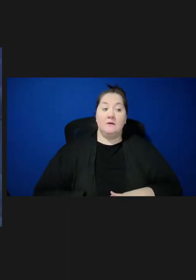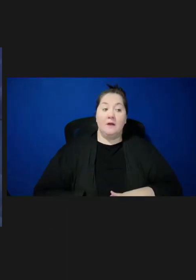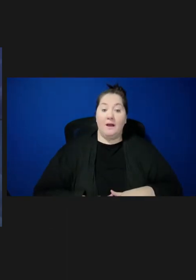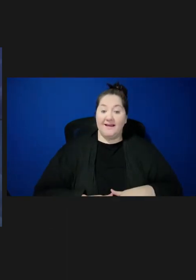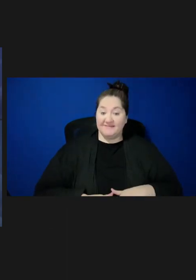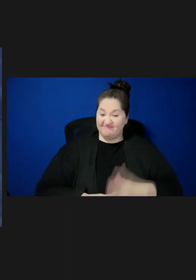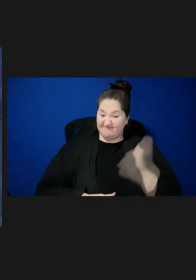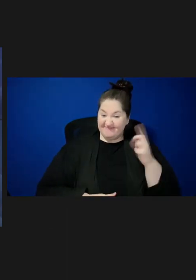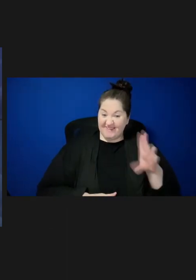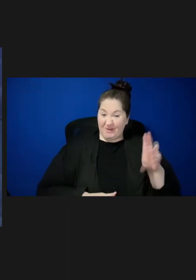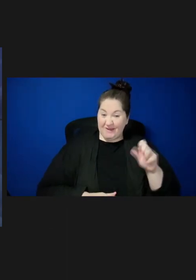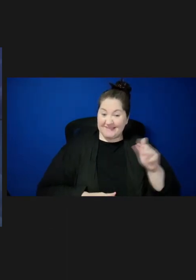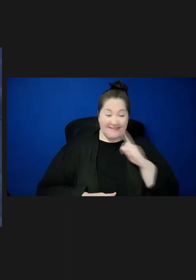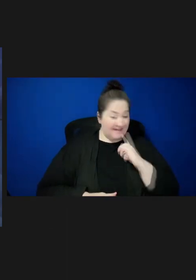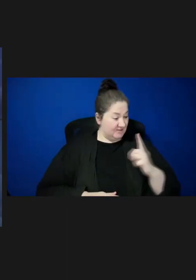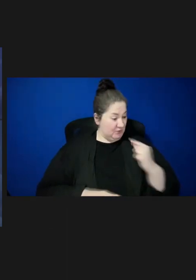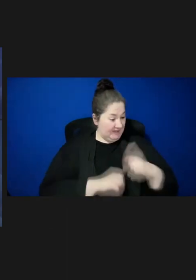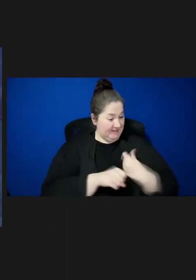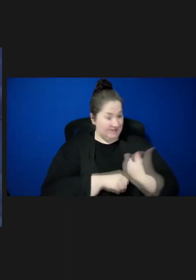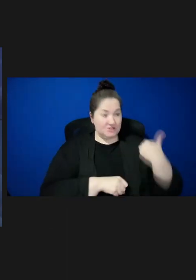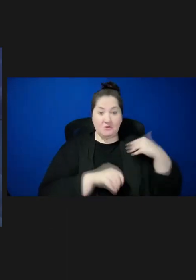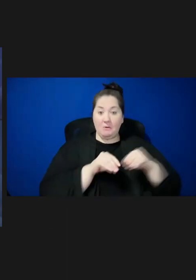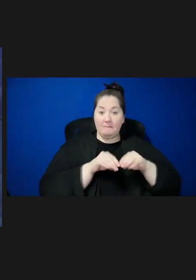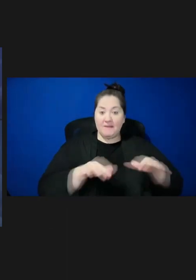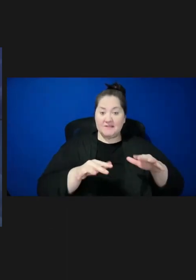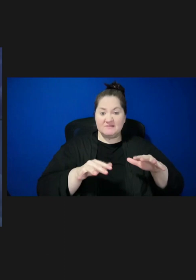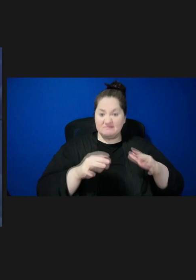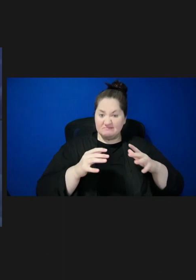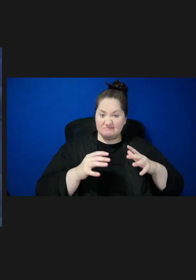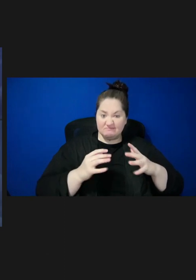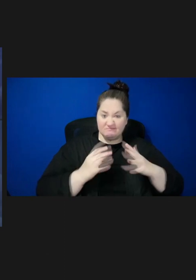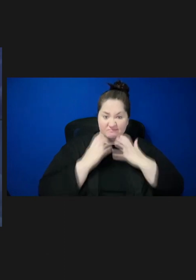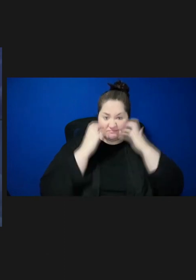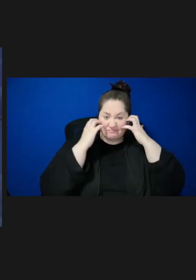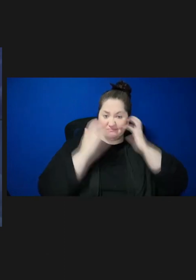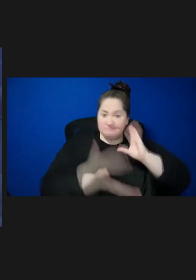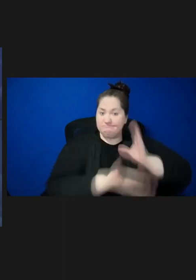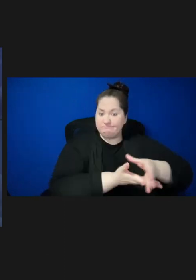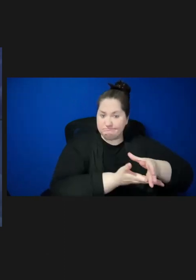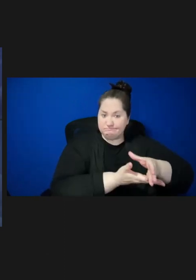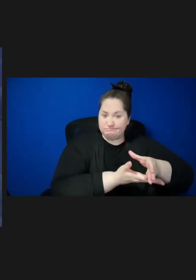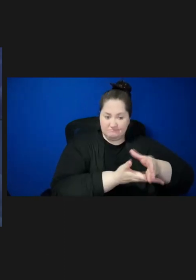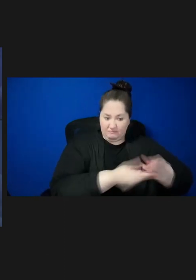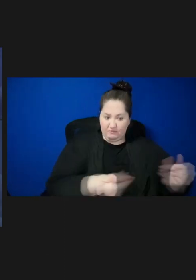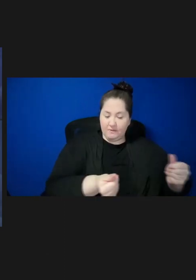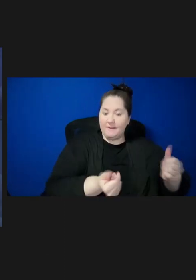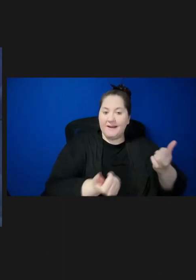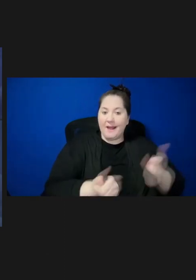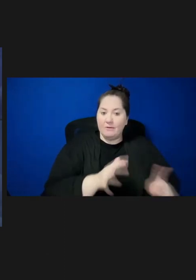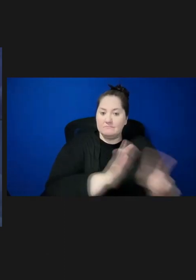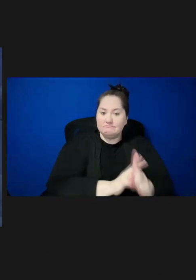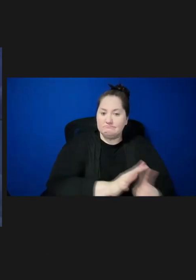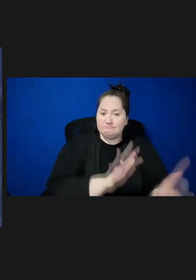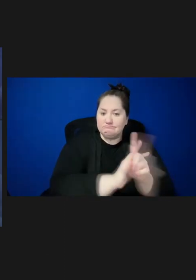United States more than 20 years ago, we have seen recent cases in several states. In 2023 alone,